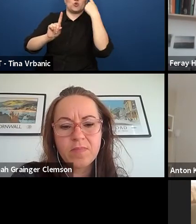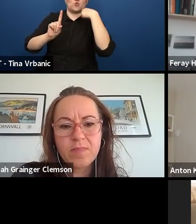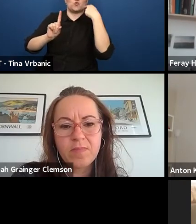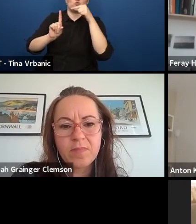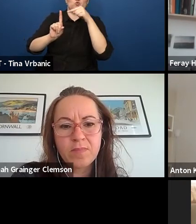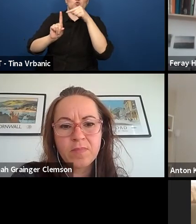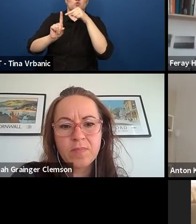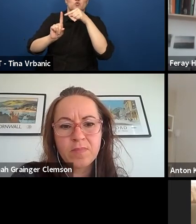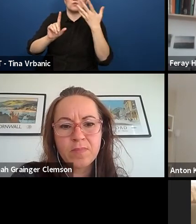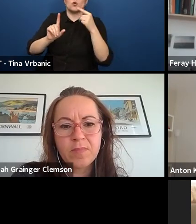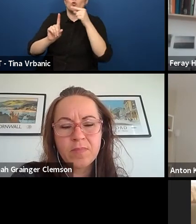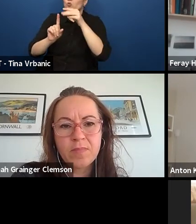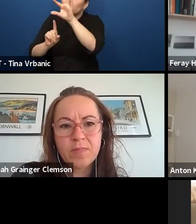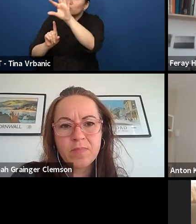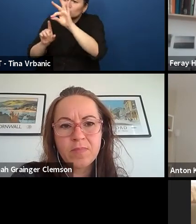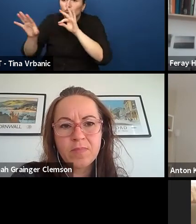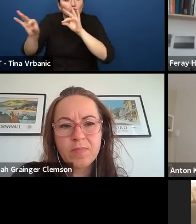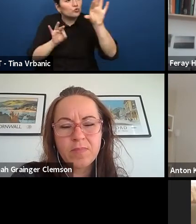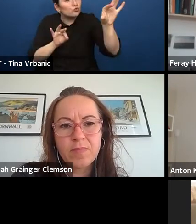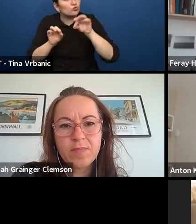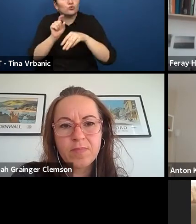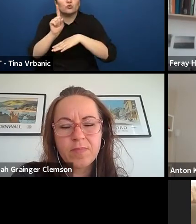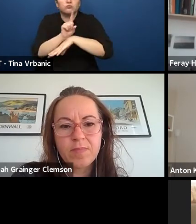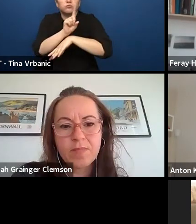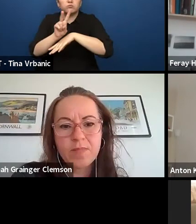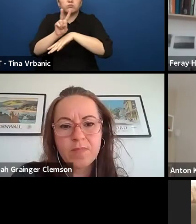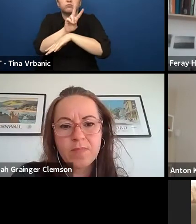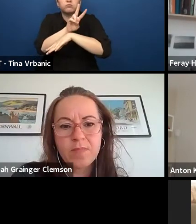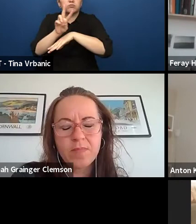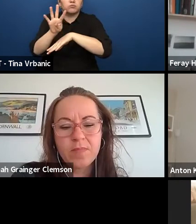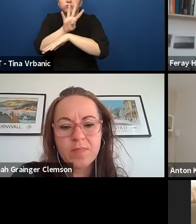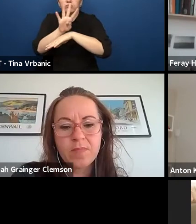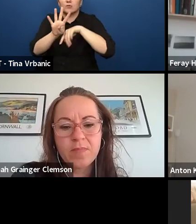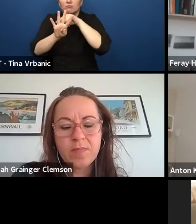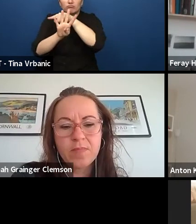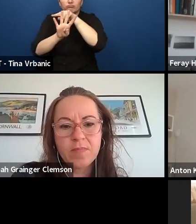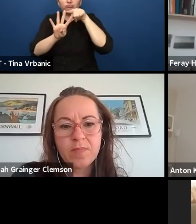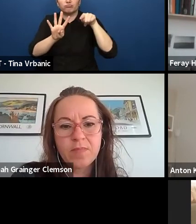and now I think we need to do ourselves also new steps